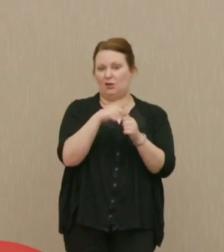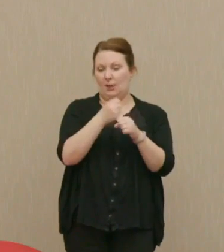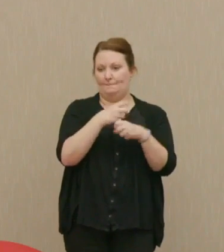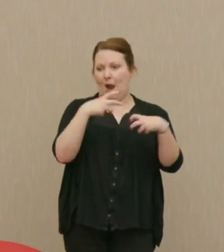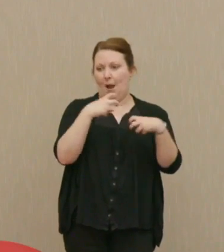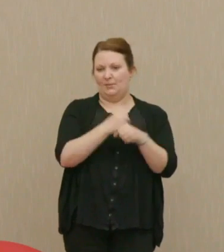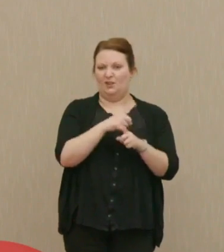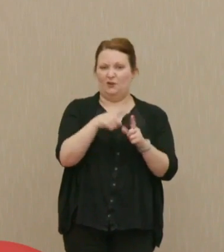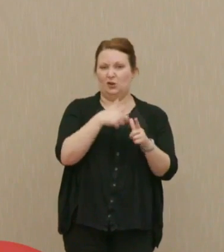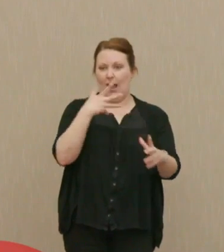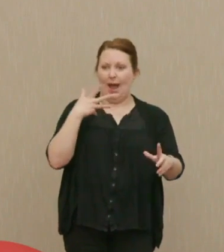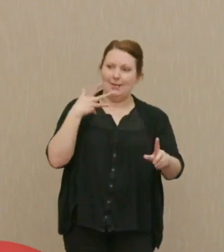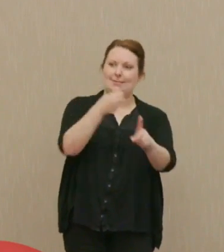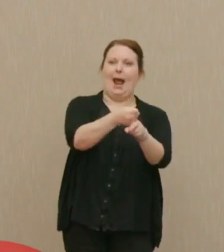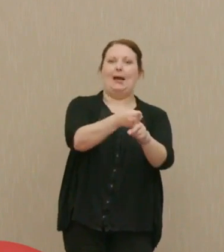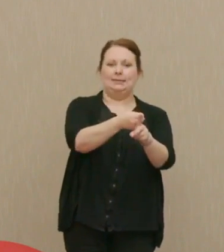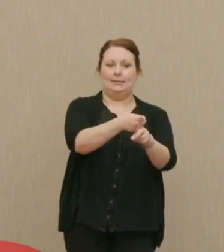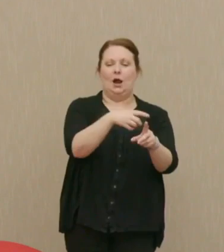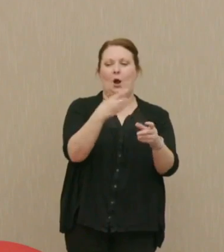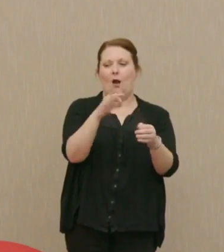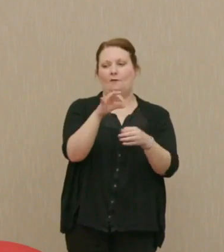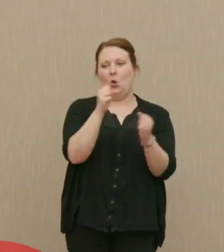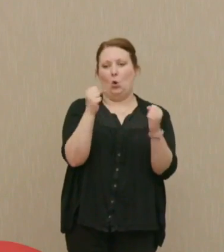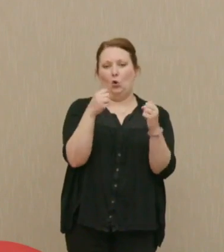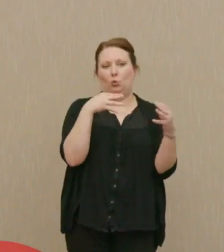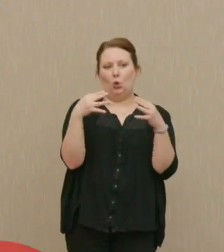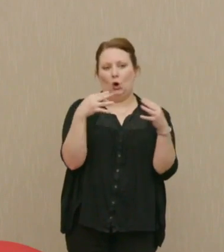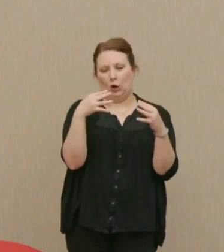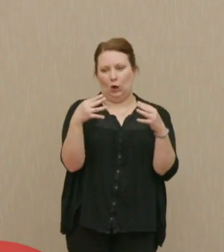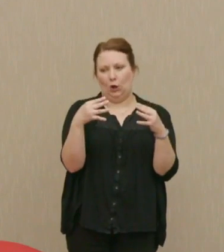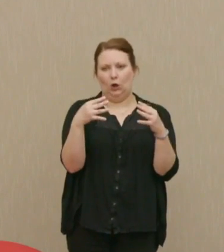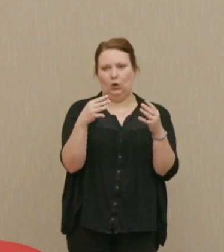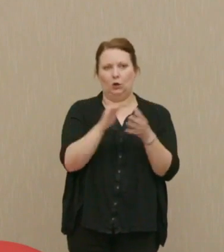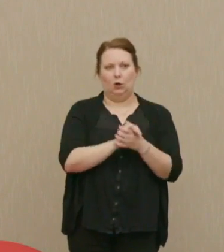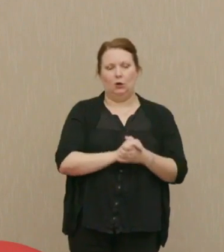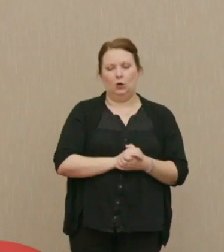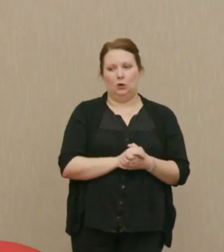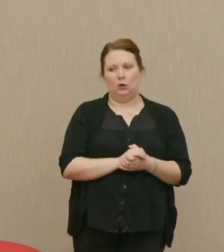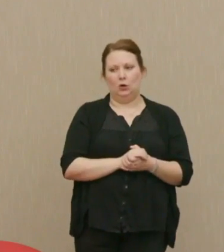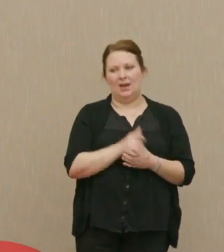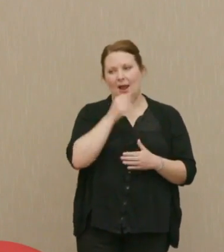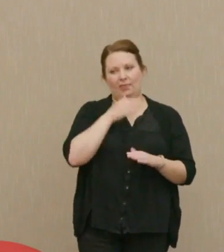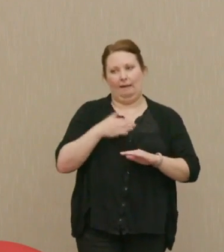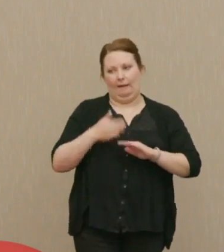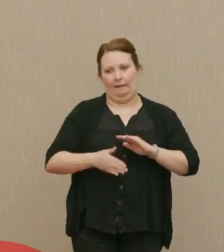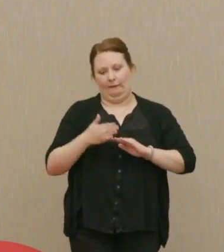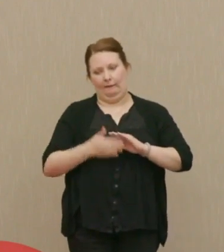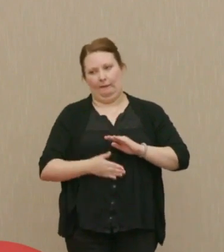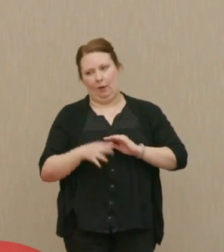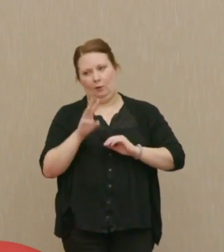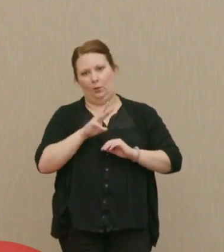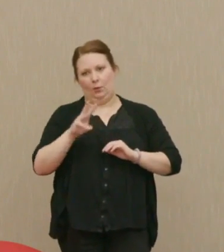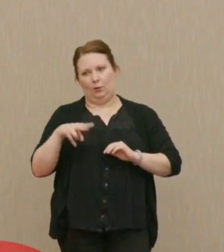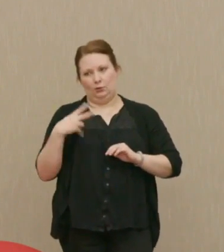or events, of the Cold War, rather than, primarily, rather than the ending salvo of the second